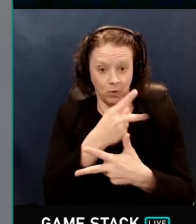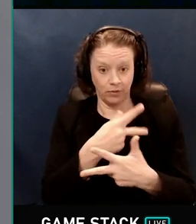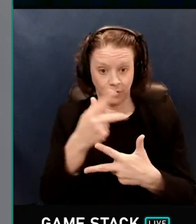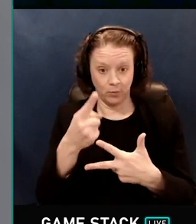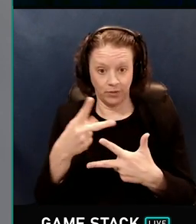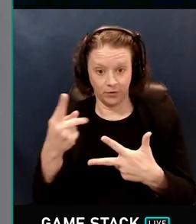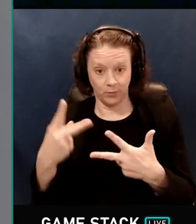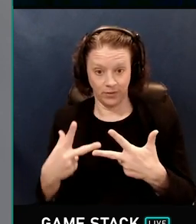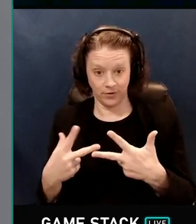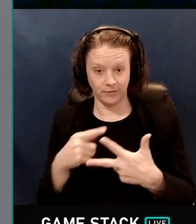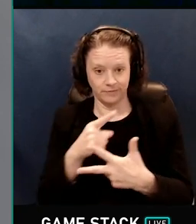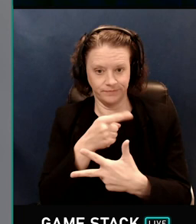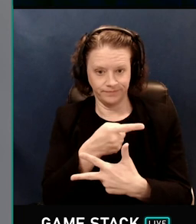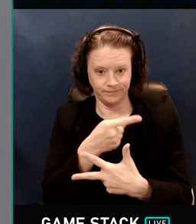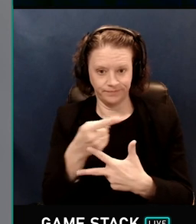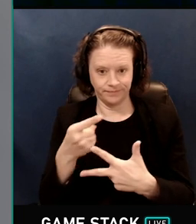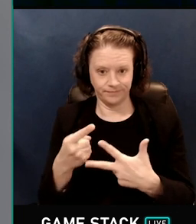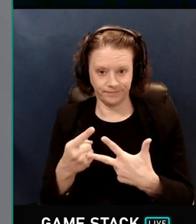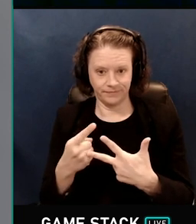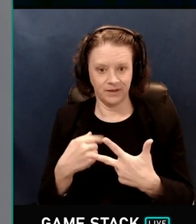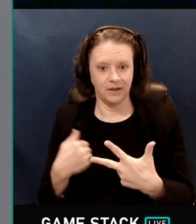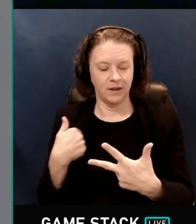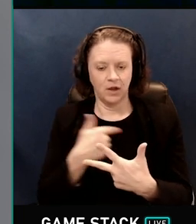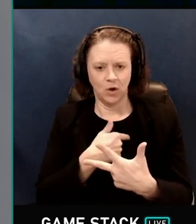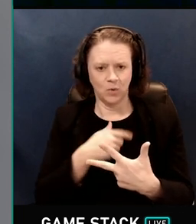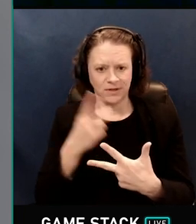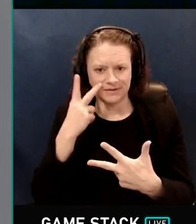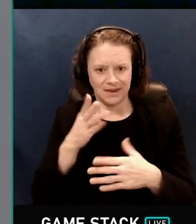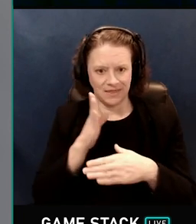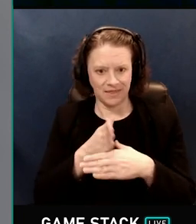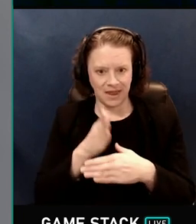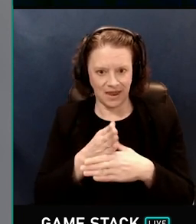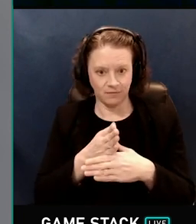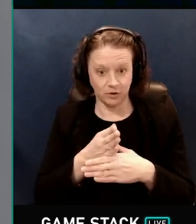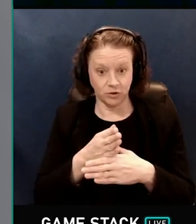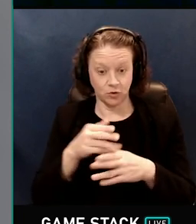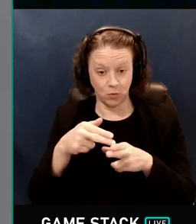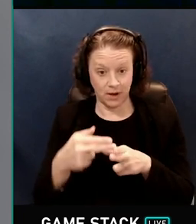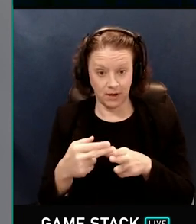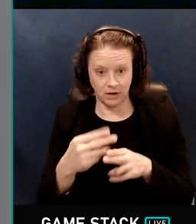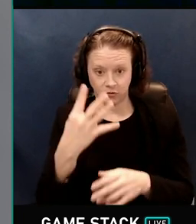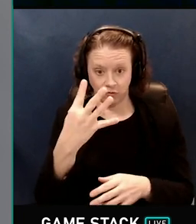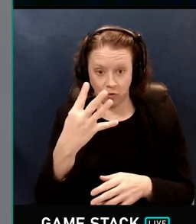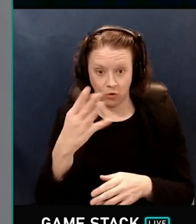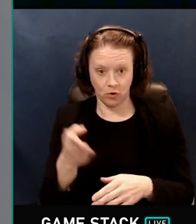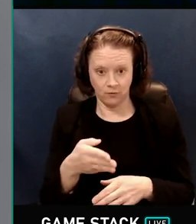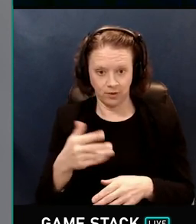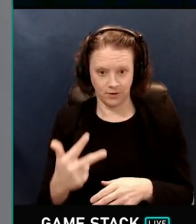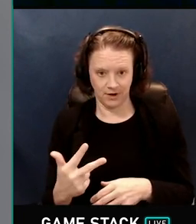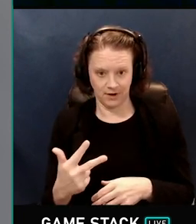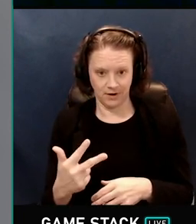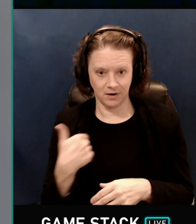then you can see that the average weight is actually four over three, because we've got weights of one,